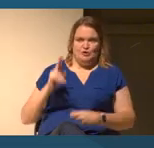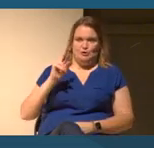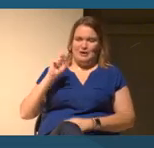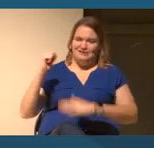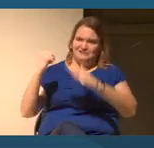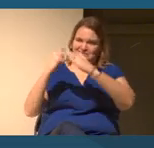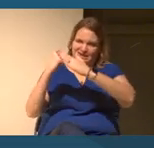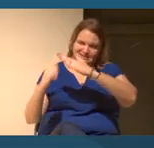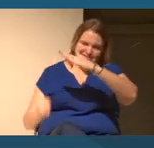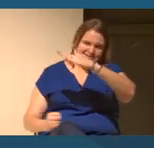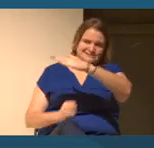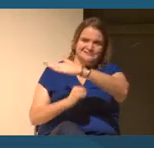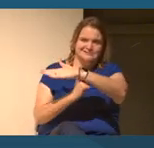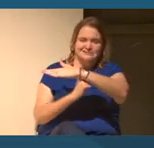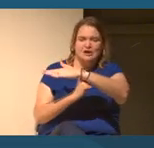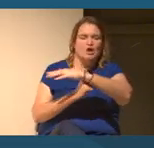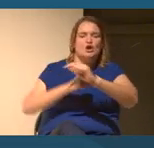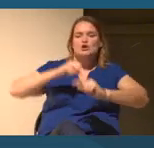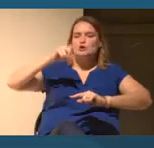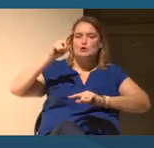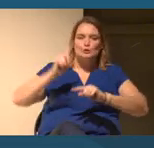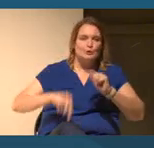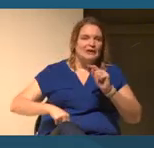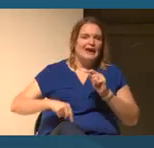you cannot walk around, talk around et cetera.